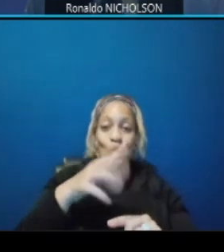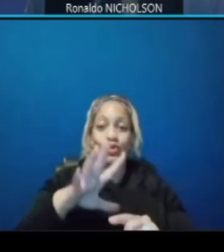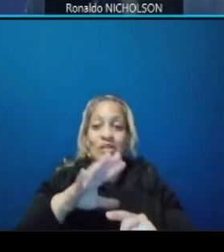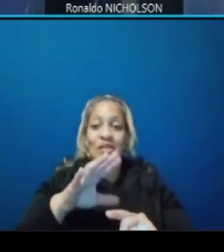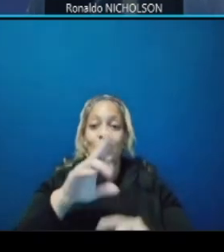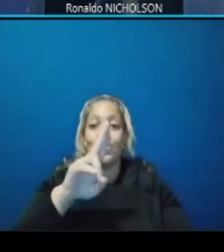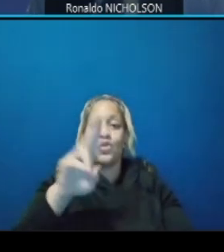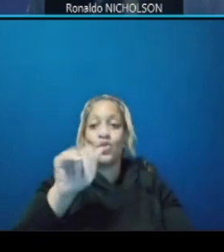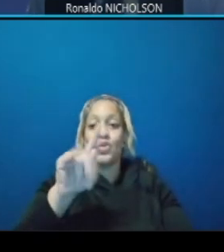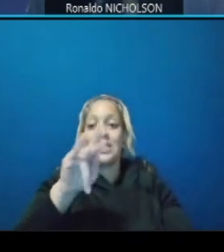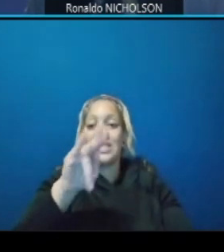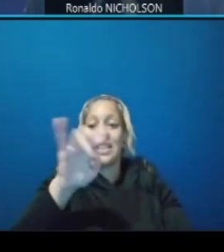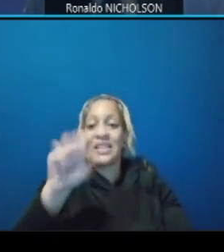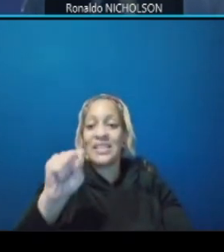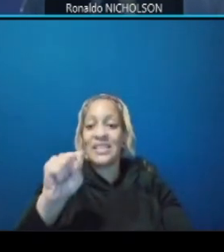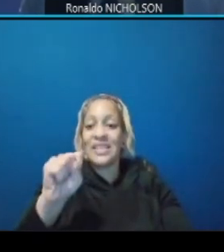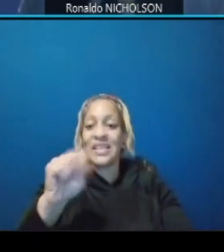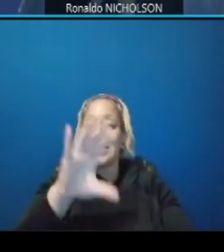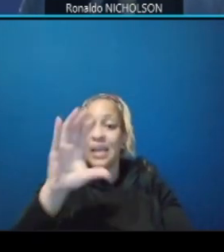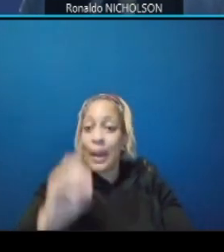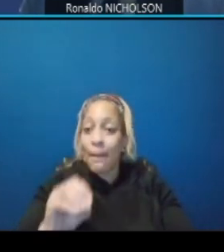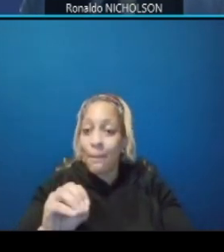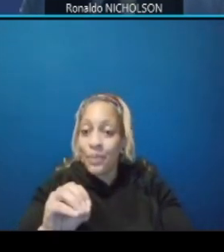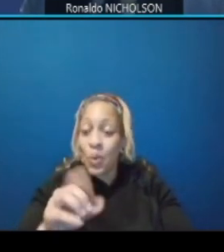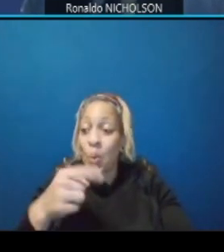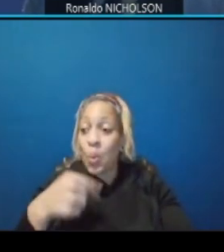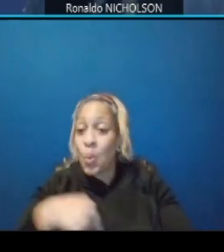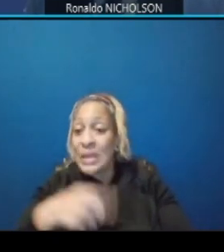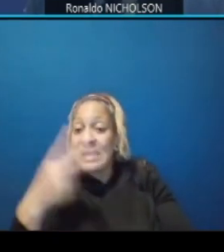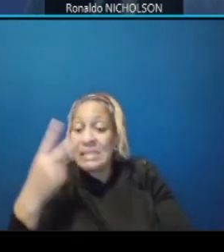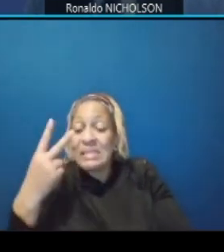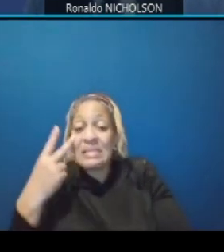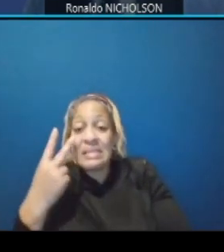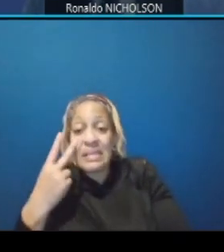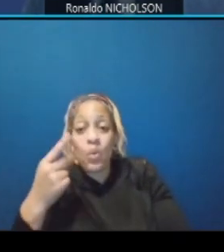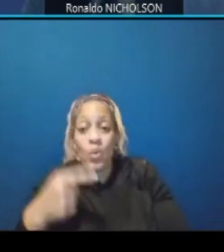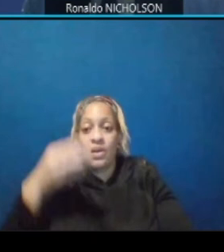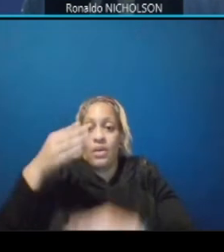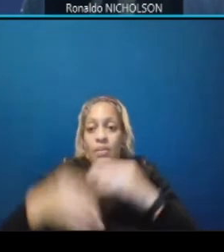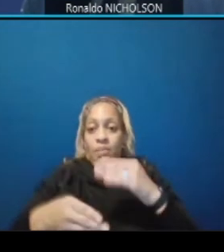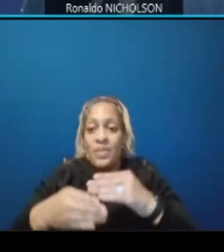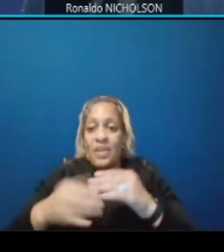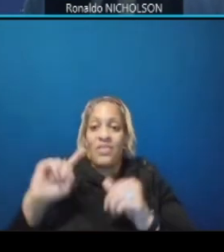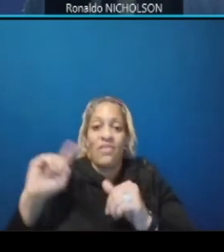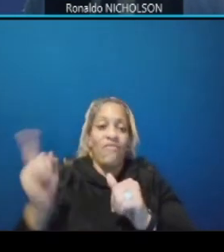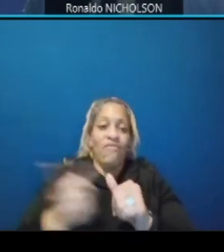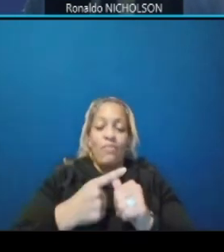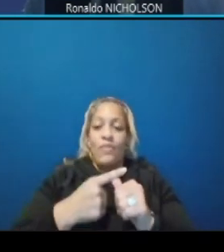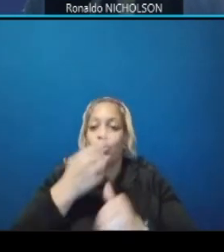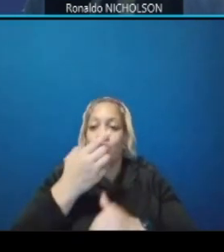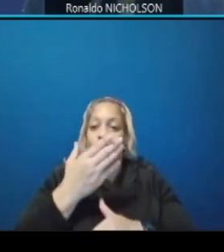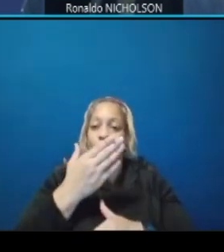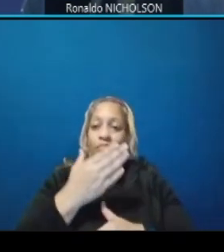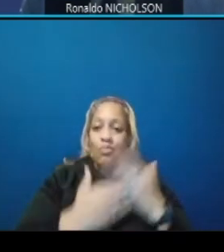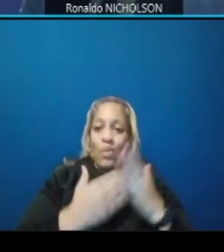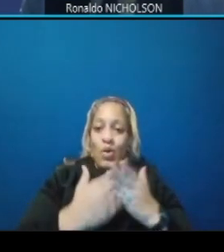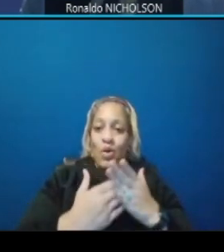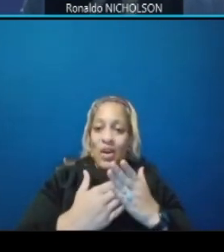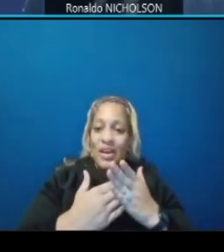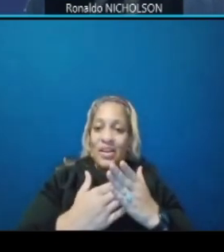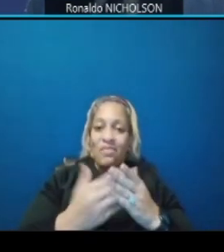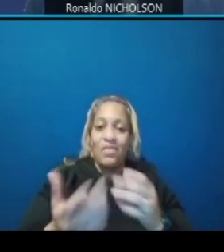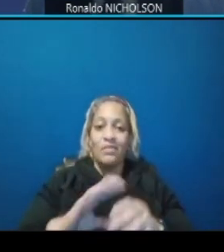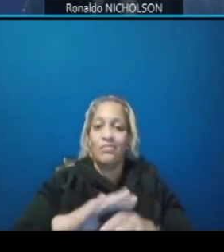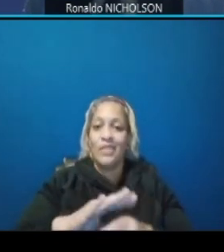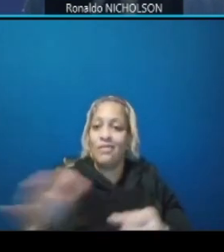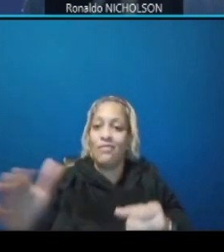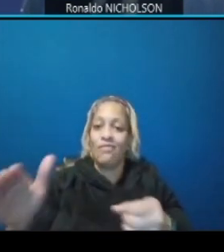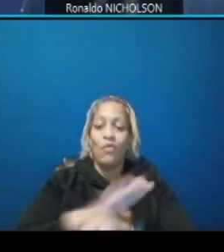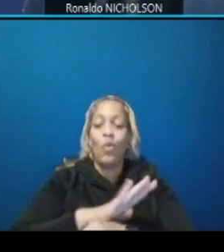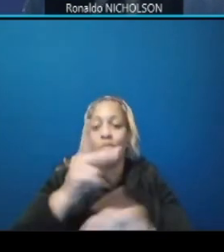complete east of minnesota um as as the first section of the overall project now again um